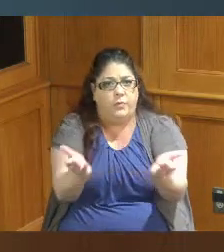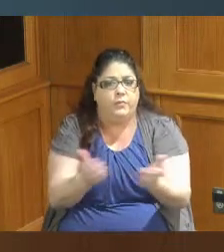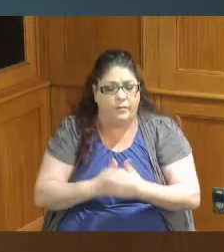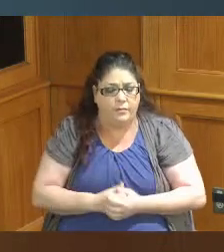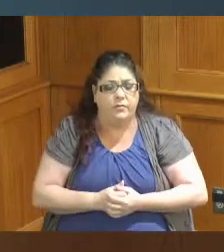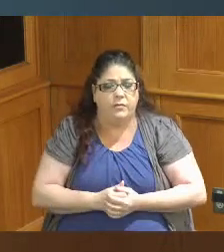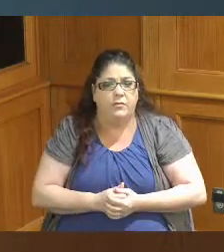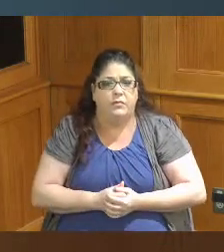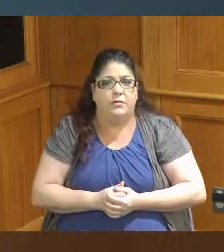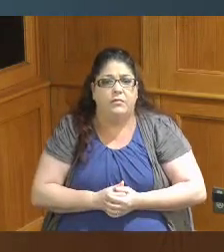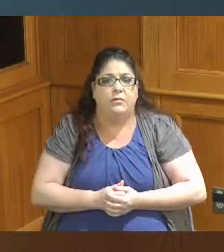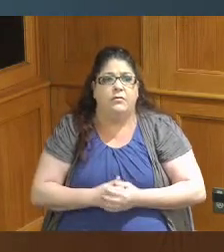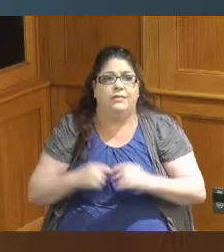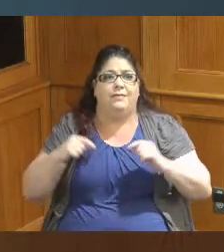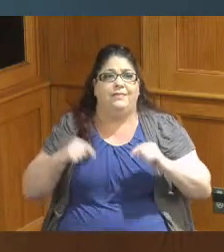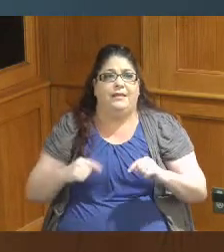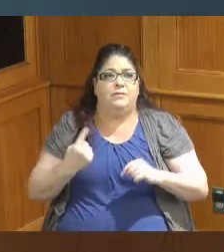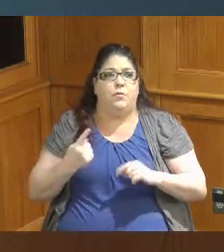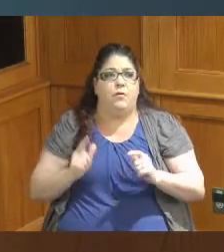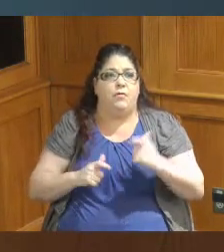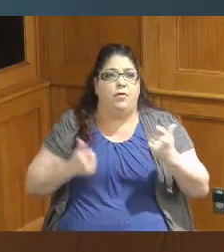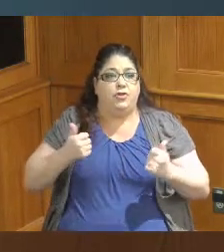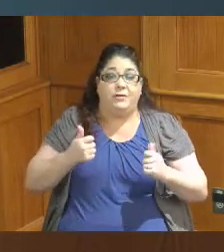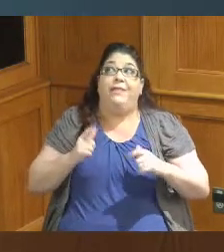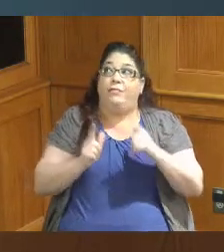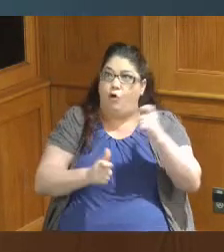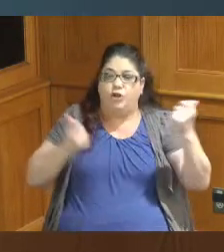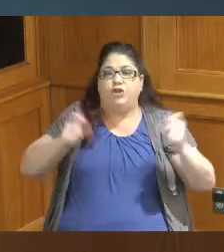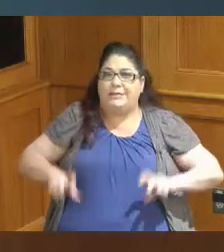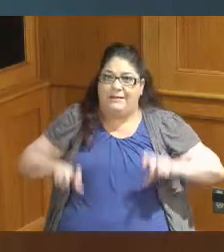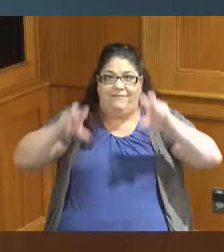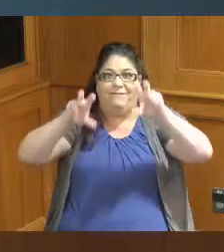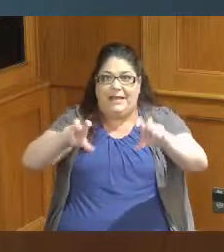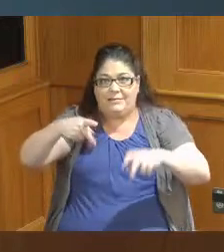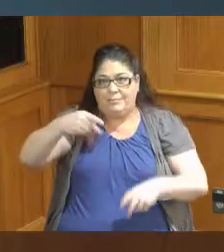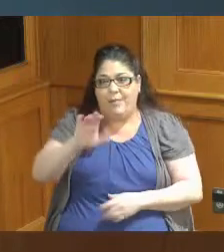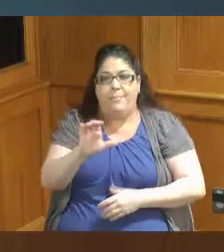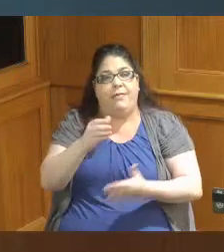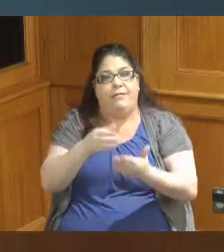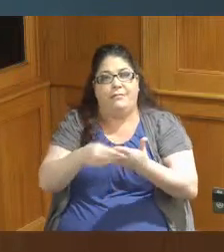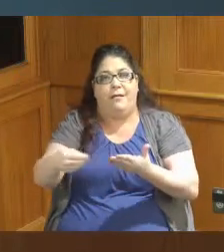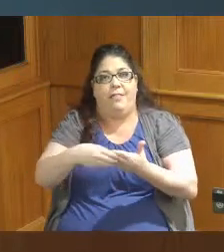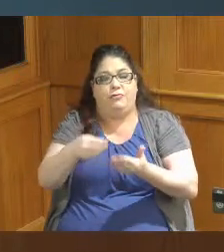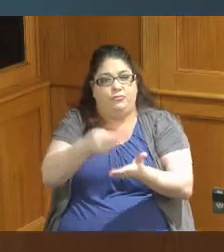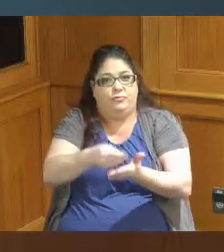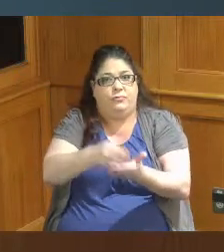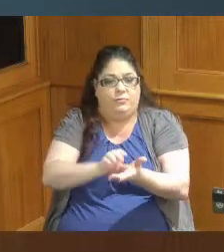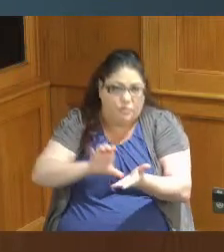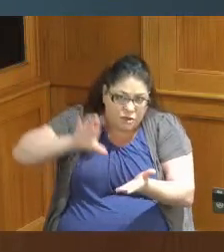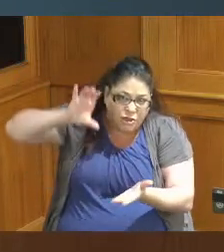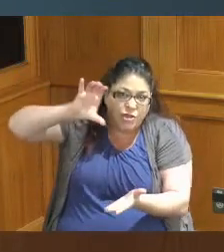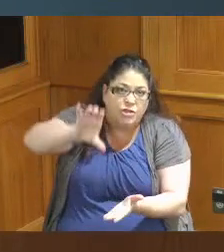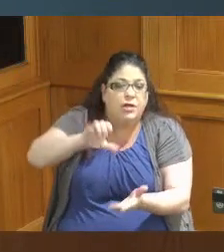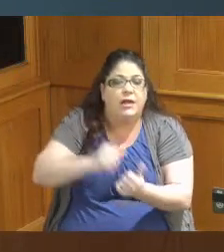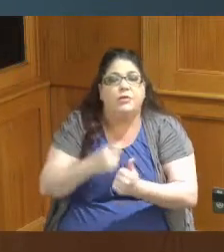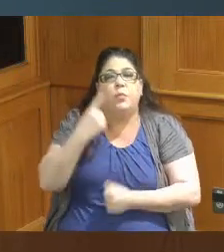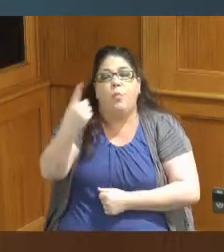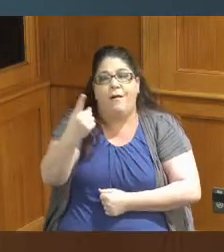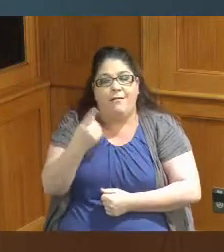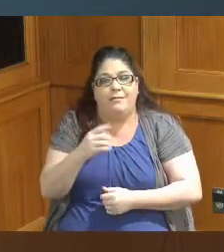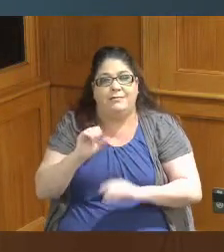this is one of the largest this is the largest investment of public dollars into one entity so